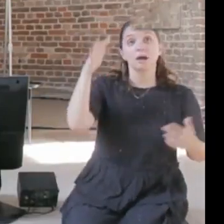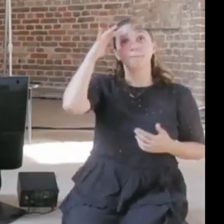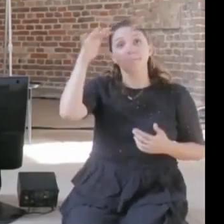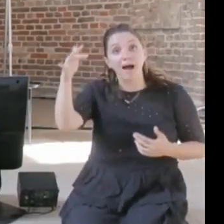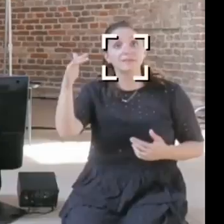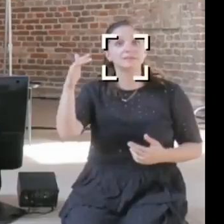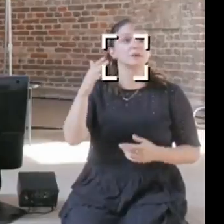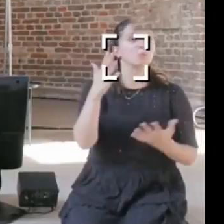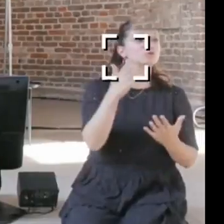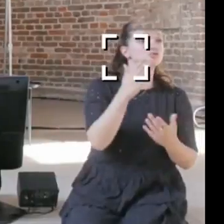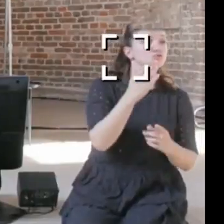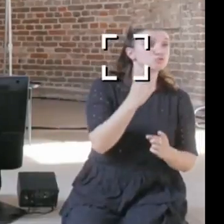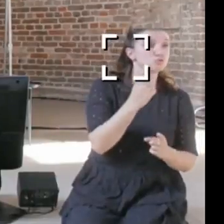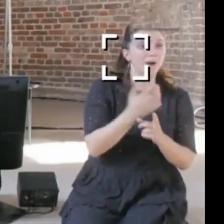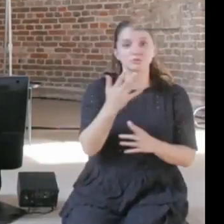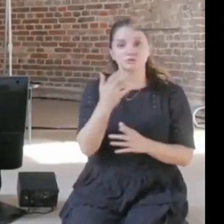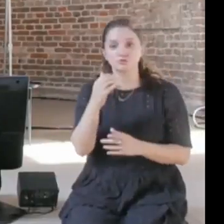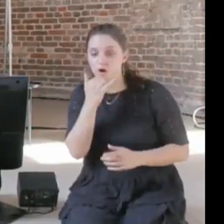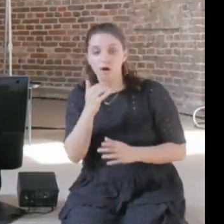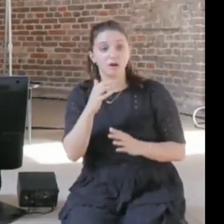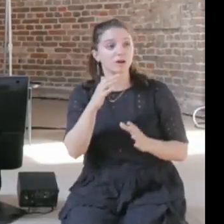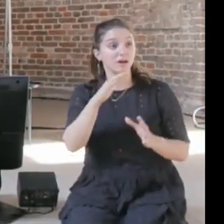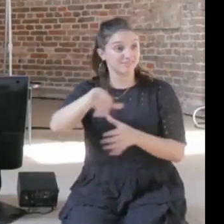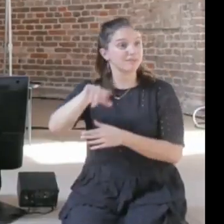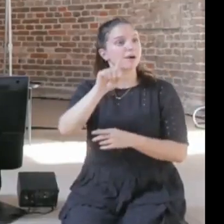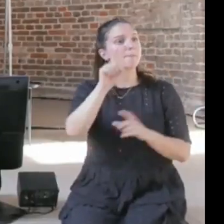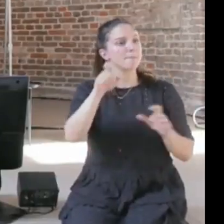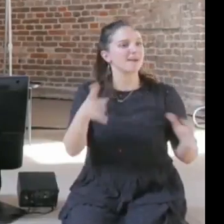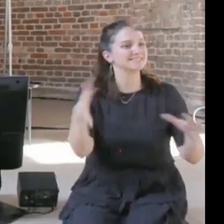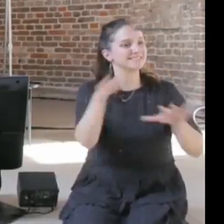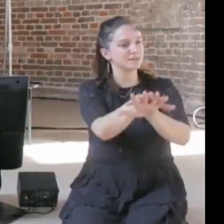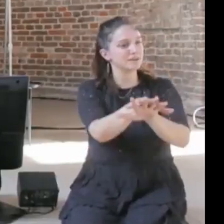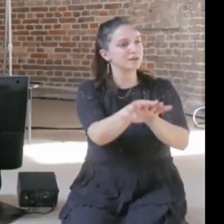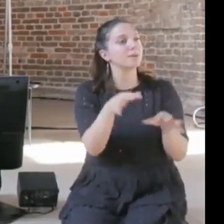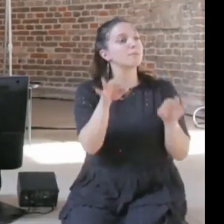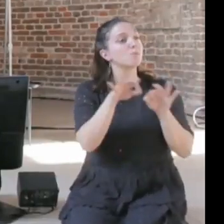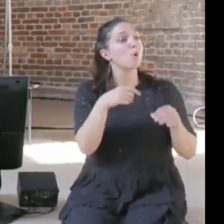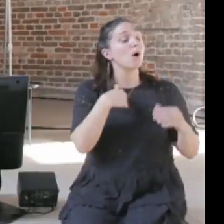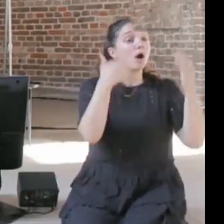so our goal is to get engineers to understand the other side and vice versa, and our success